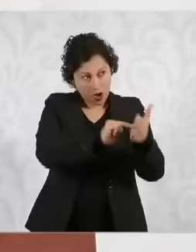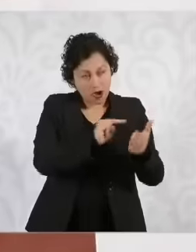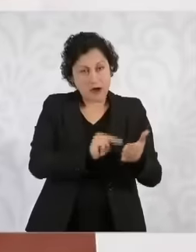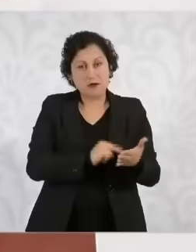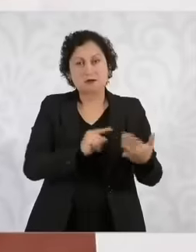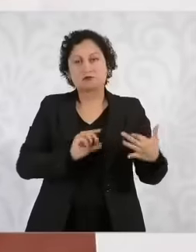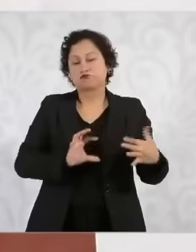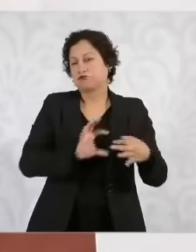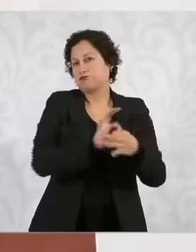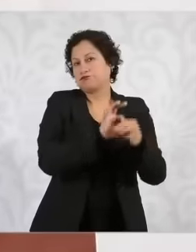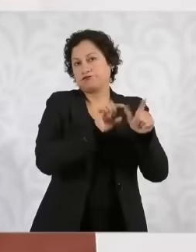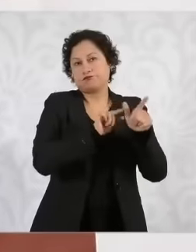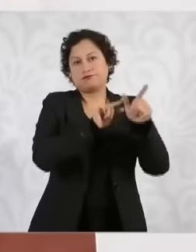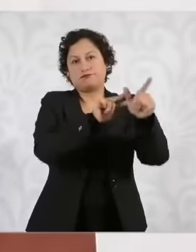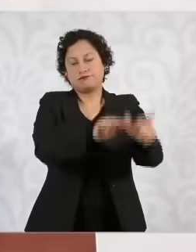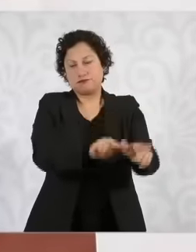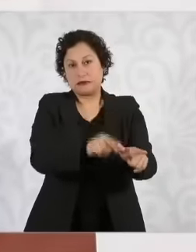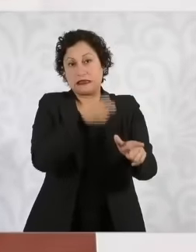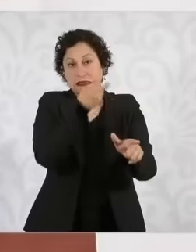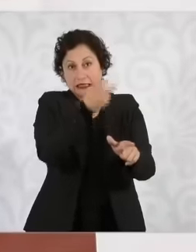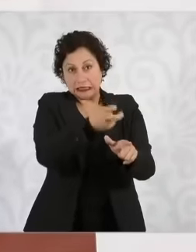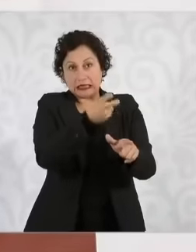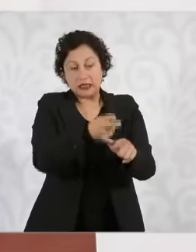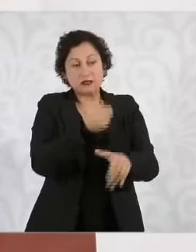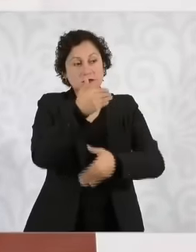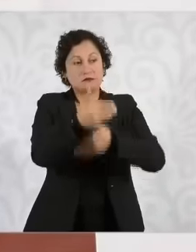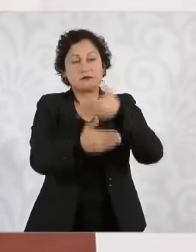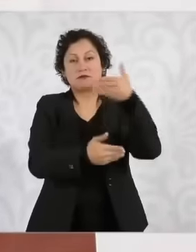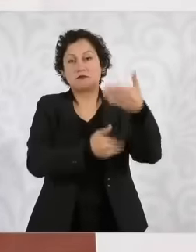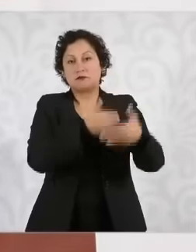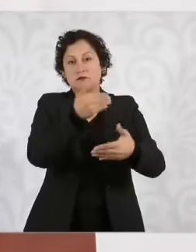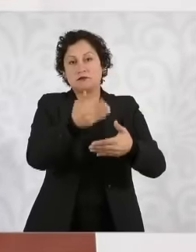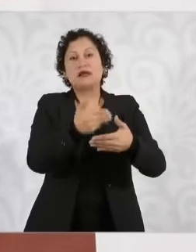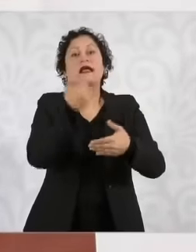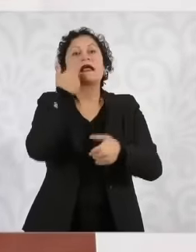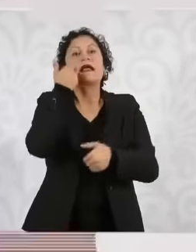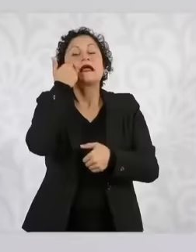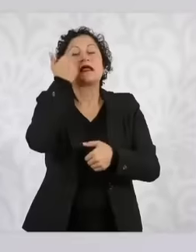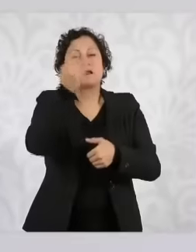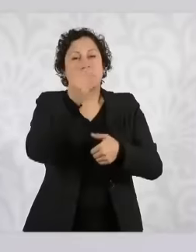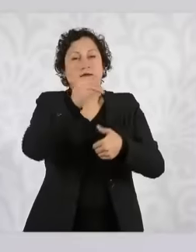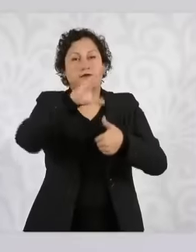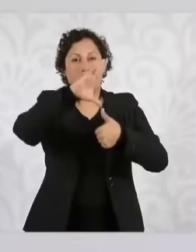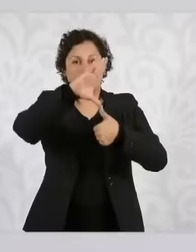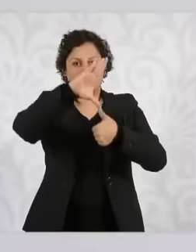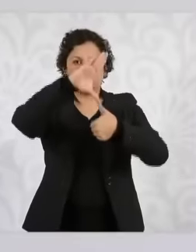expanding this process to the entire continent, regardless of who wins the election